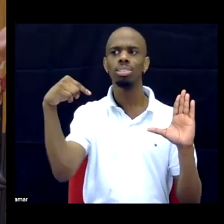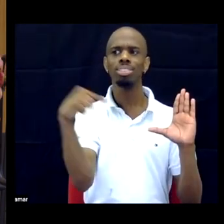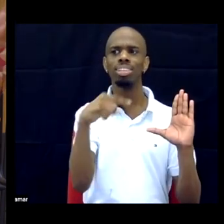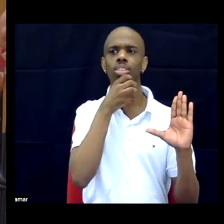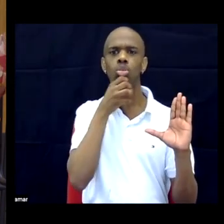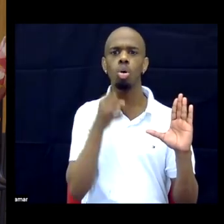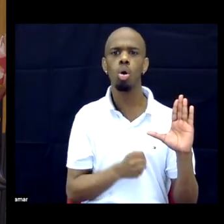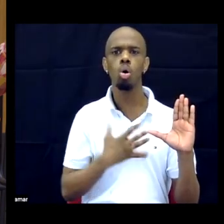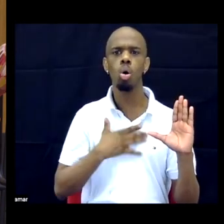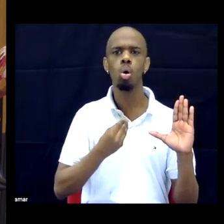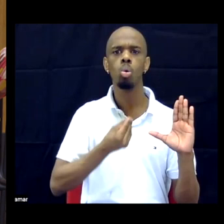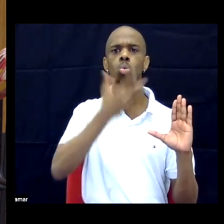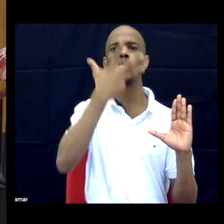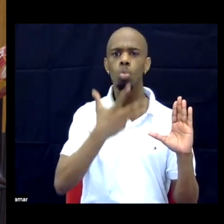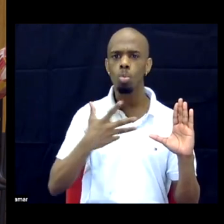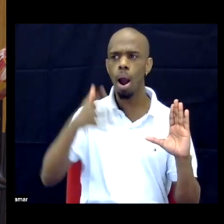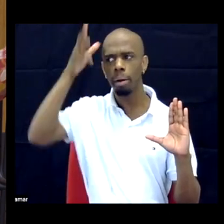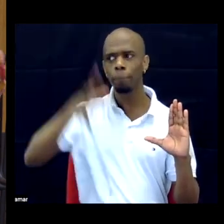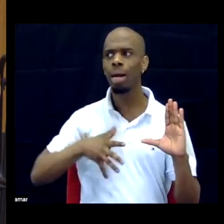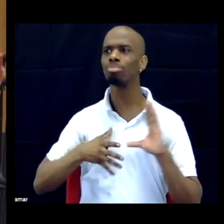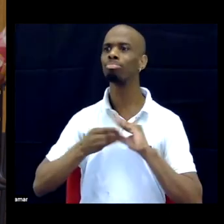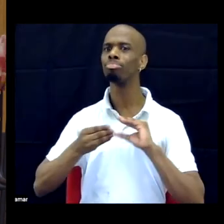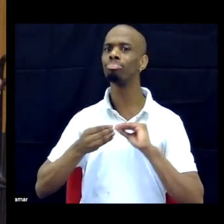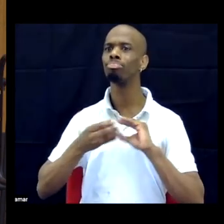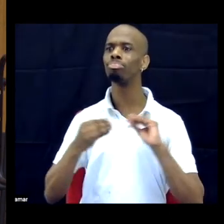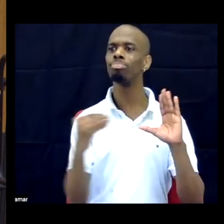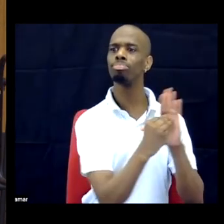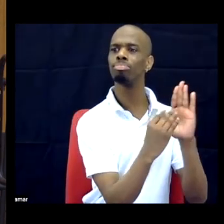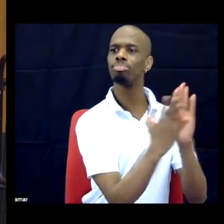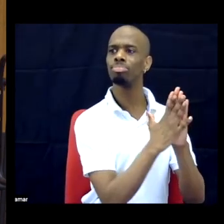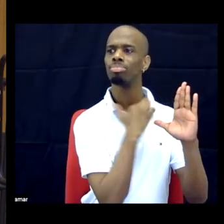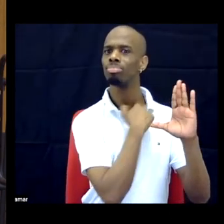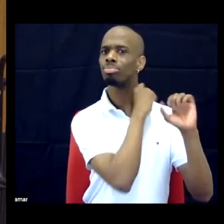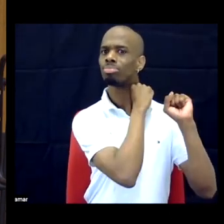This is what old white dead men said about disability. Great, we know that, right.